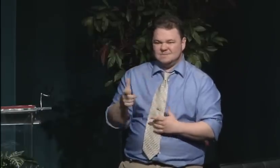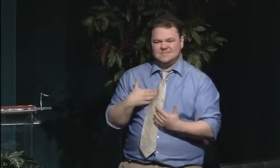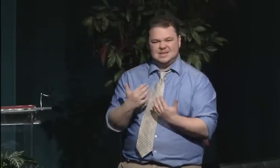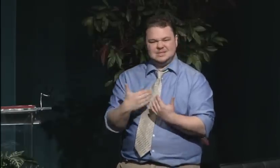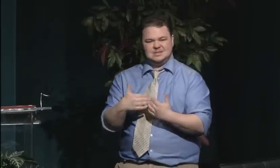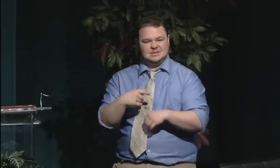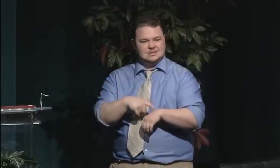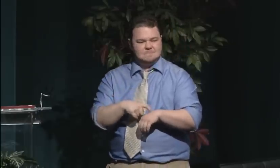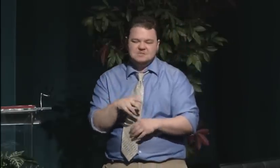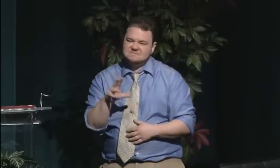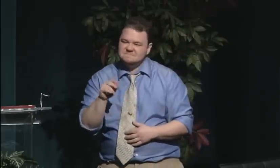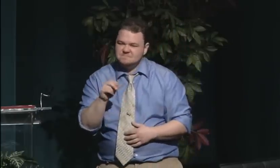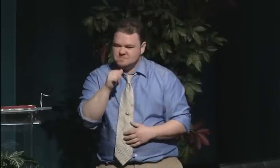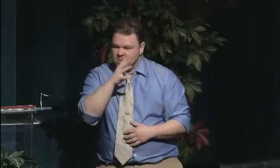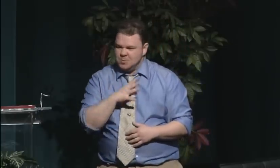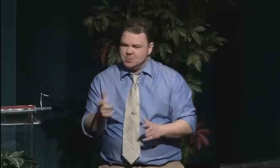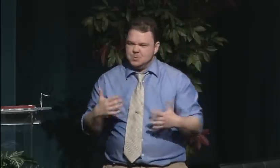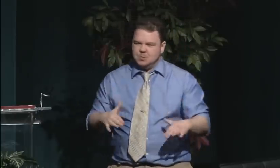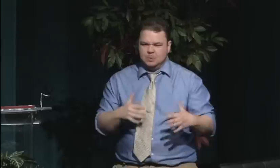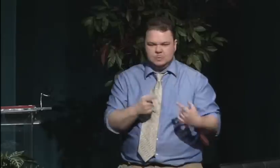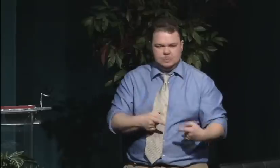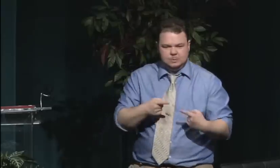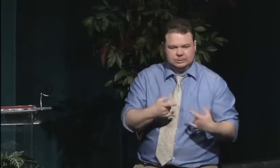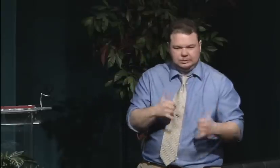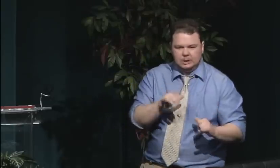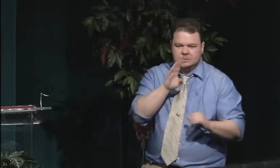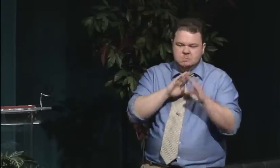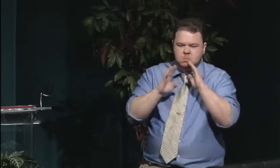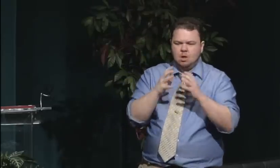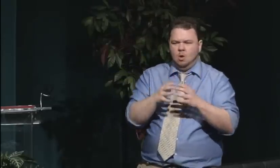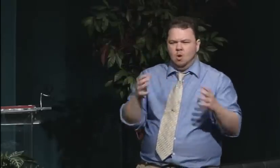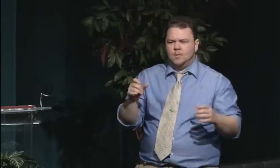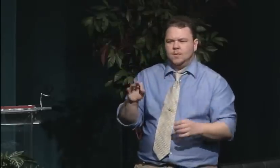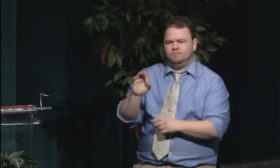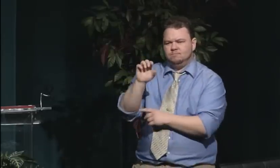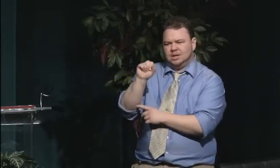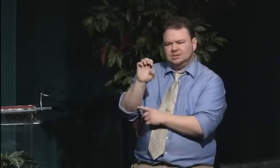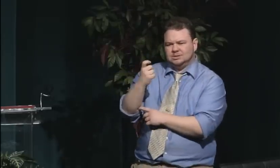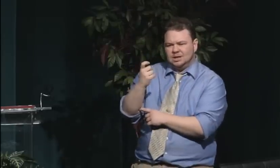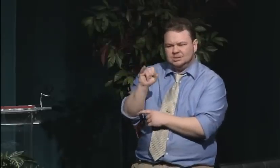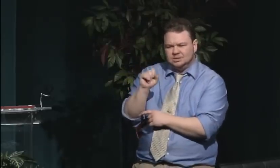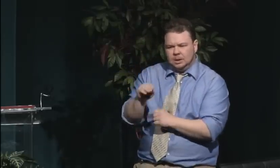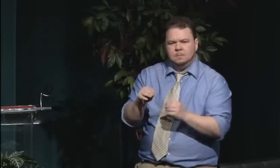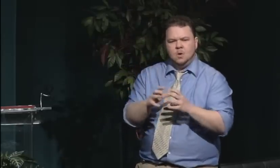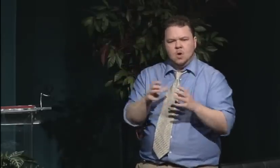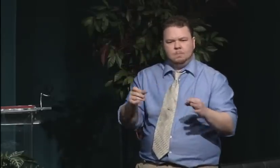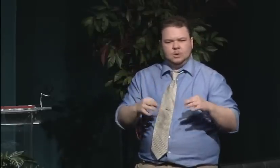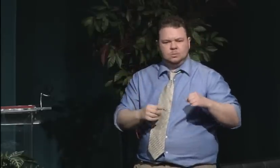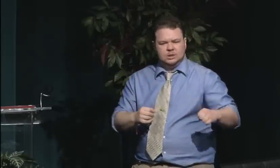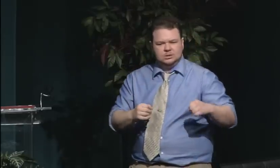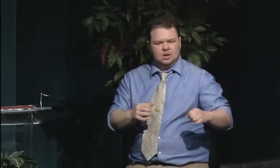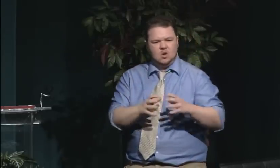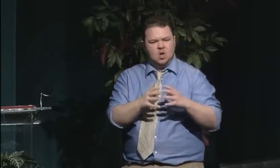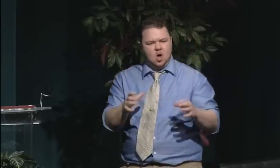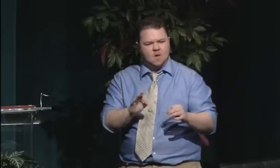you seem to have enough funds to build a new gym. What about education for deaf women?